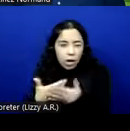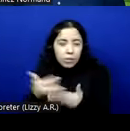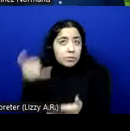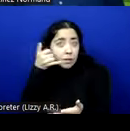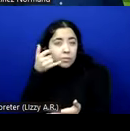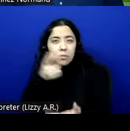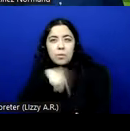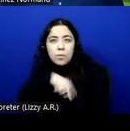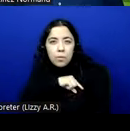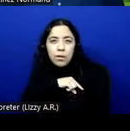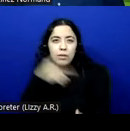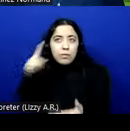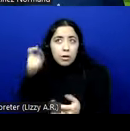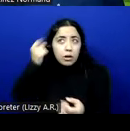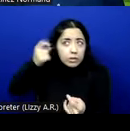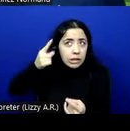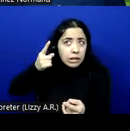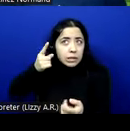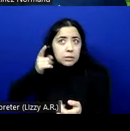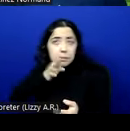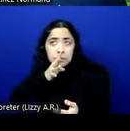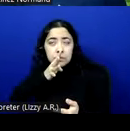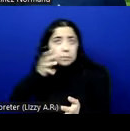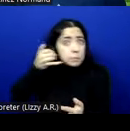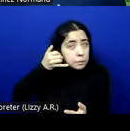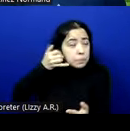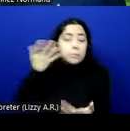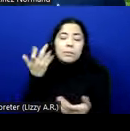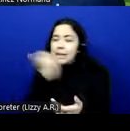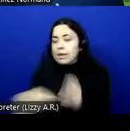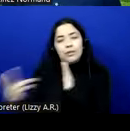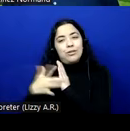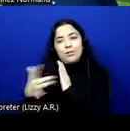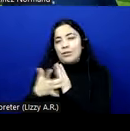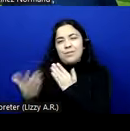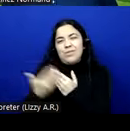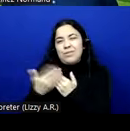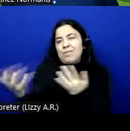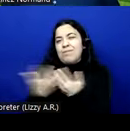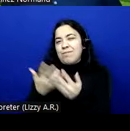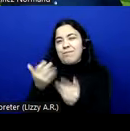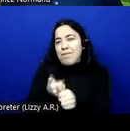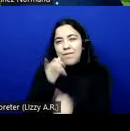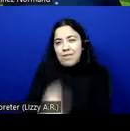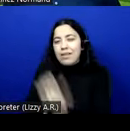which can be done almost by any technology today with ease. That one is yes. It is a requirement,